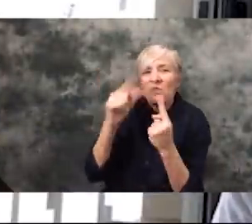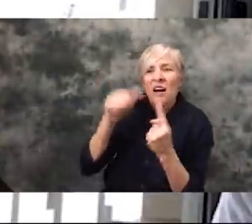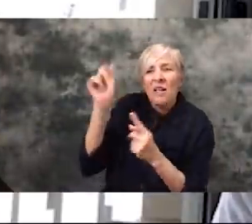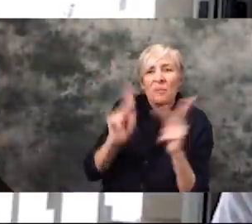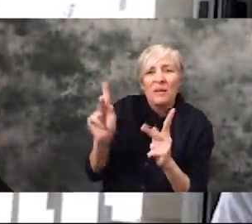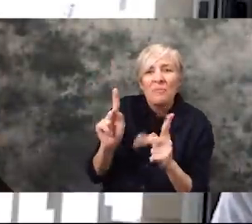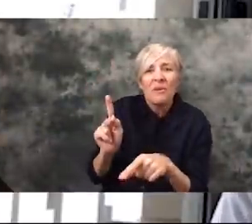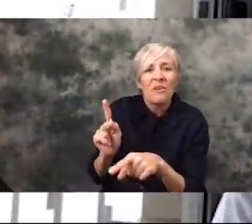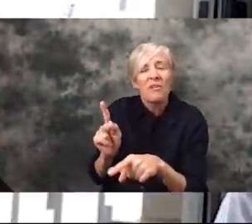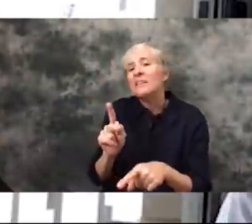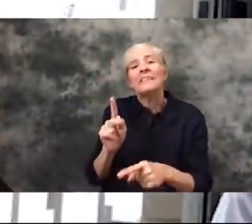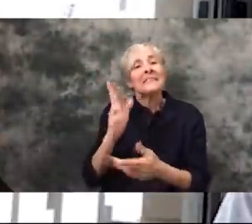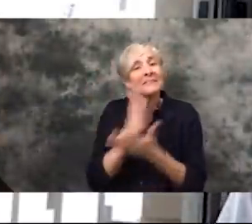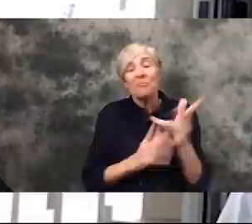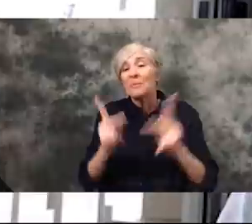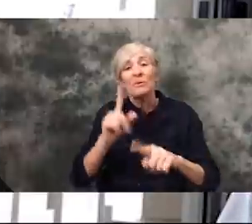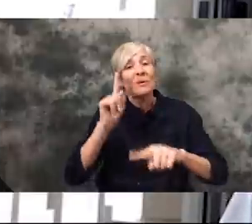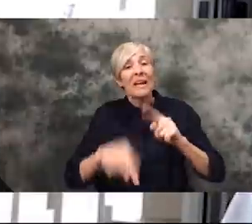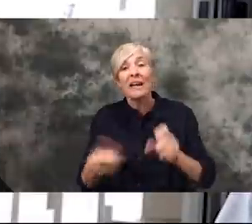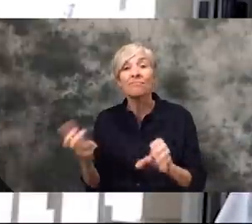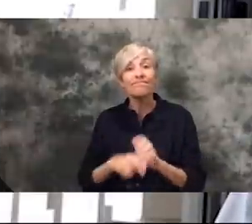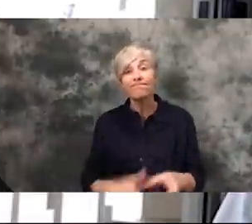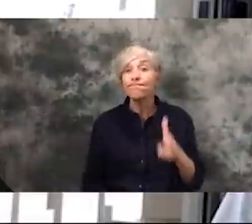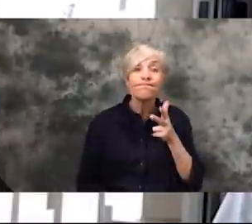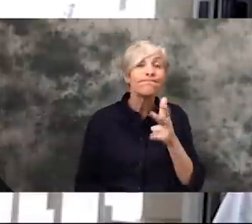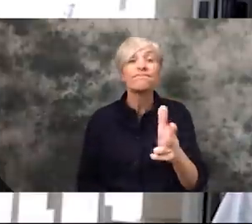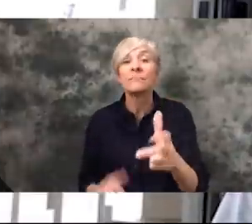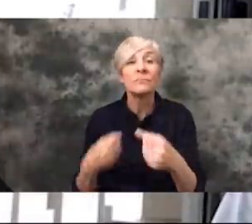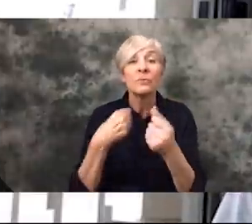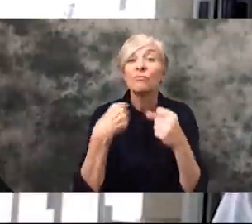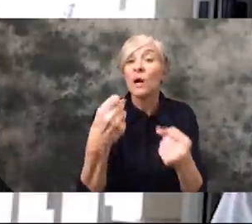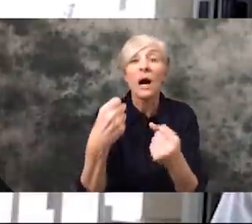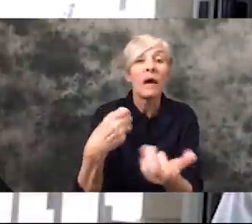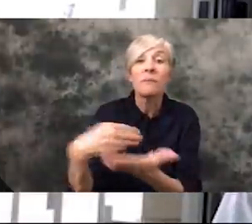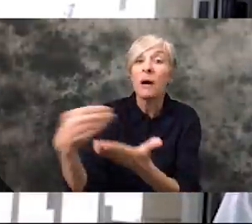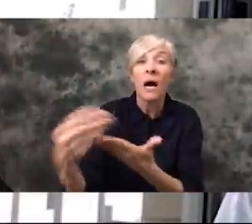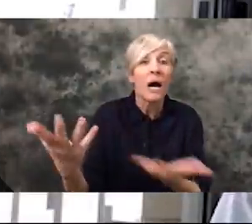the people that can't just drive up to the local grocery shop and see what's up